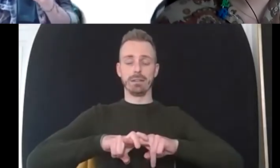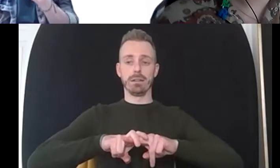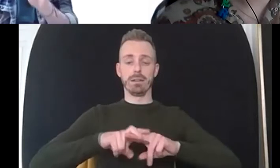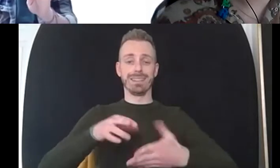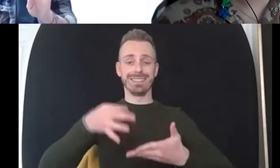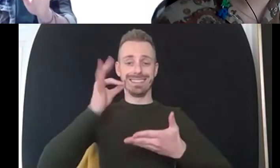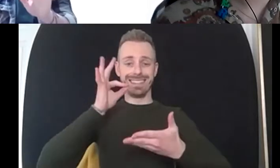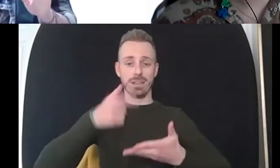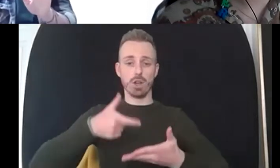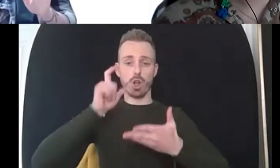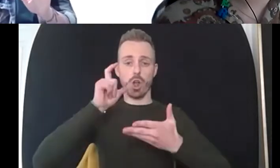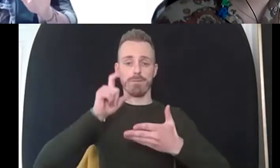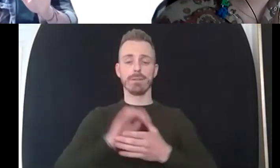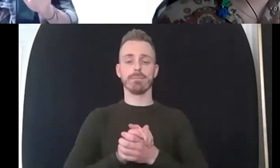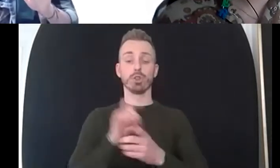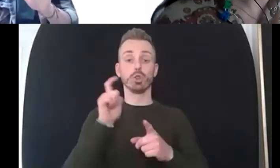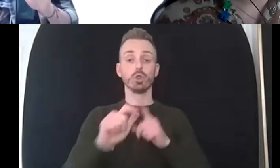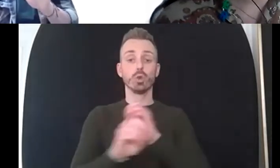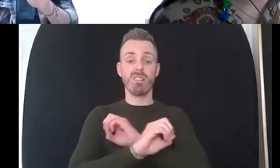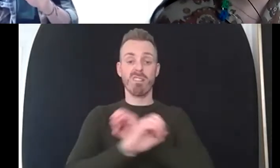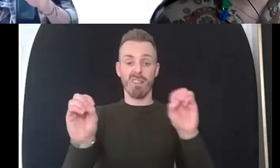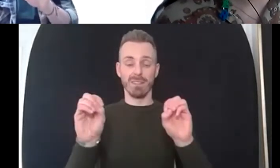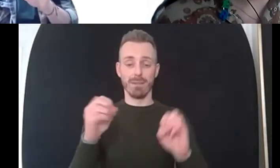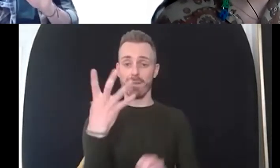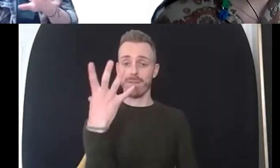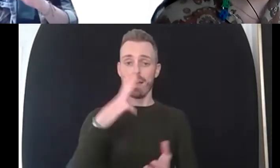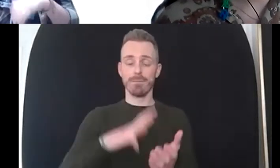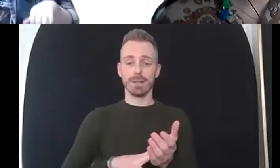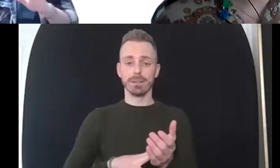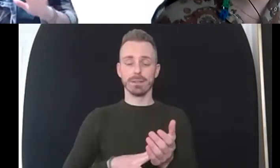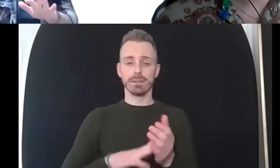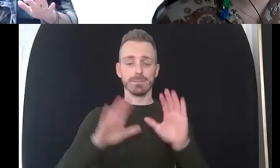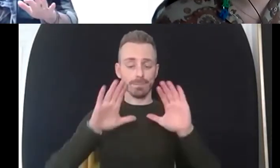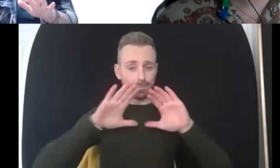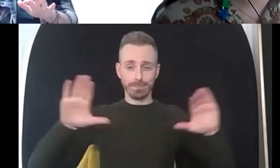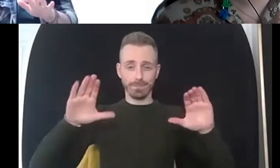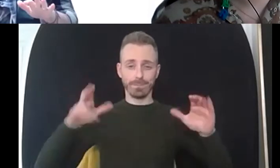it's for five minutes yeah um and and sometimes just walk around the garden and just have a look